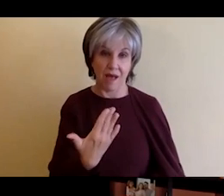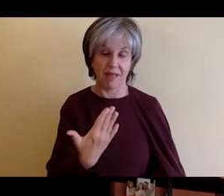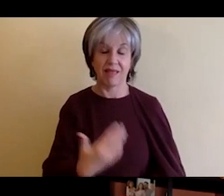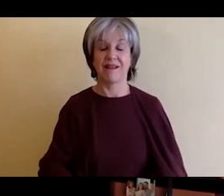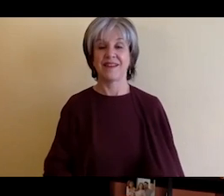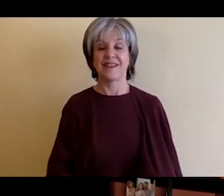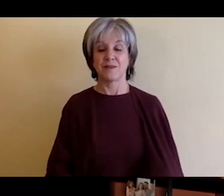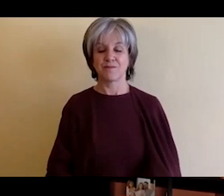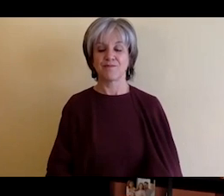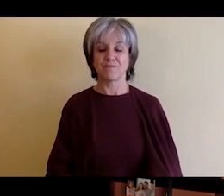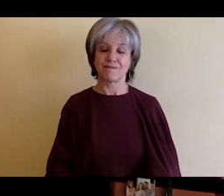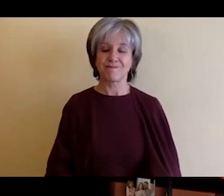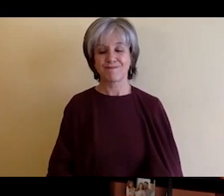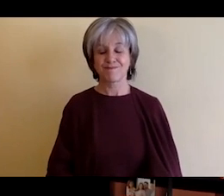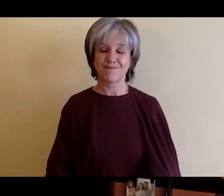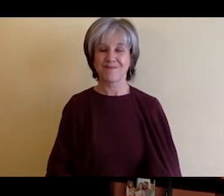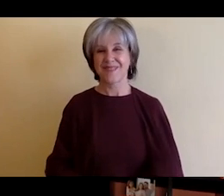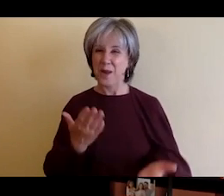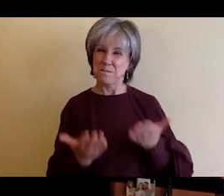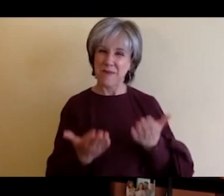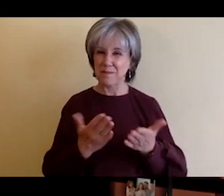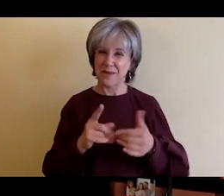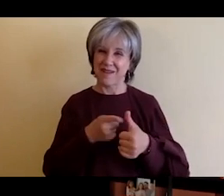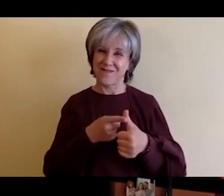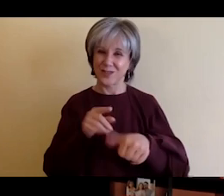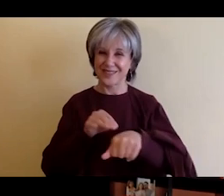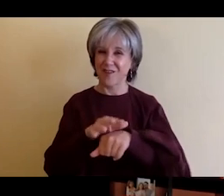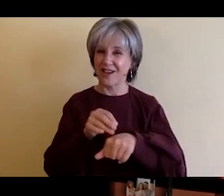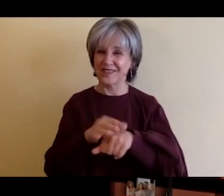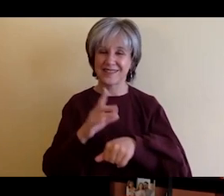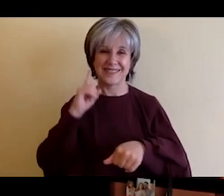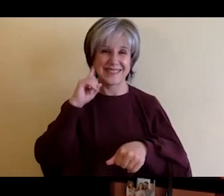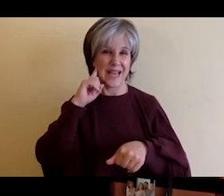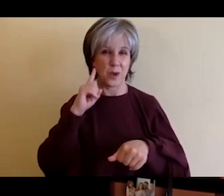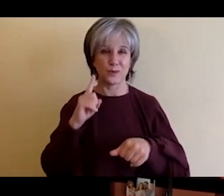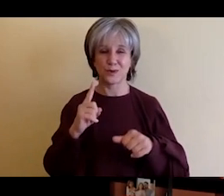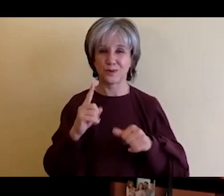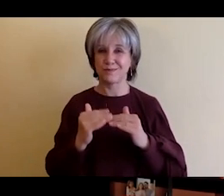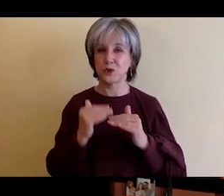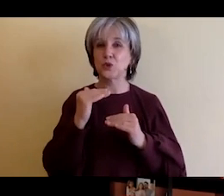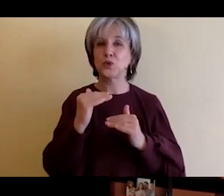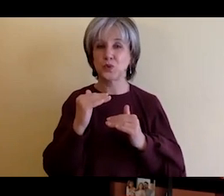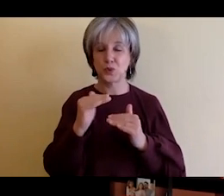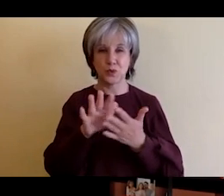too generic or like oh yeah I've heard that before but I I value it and I think it's very important which is